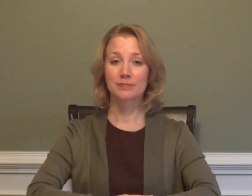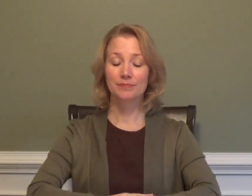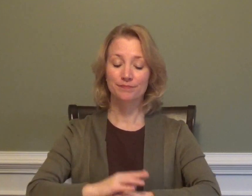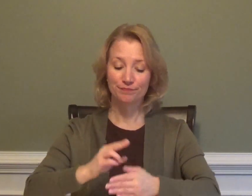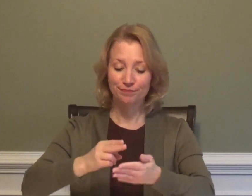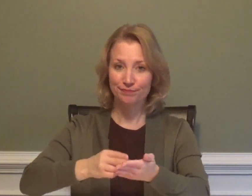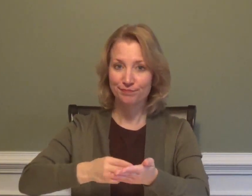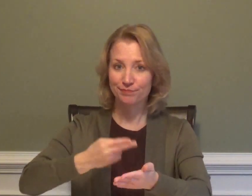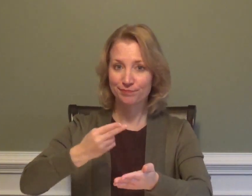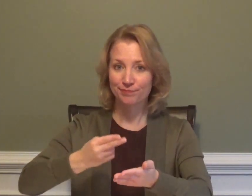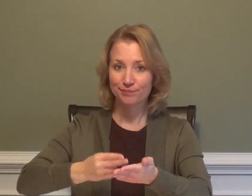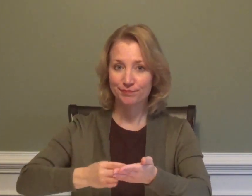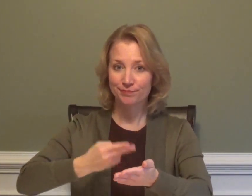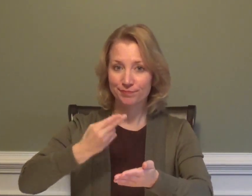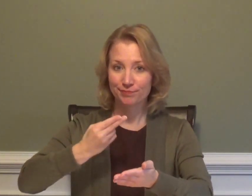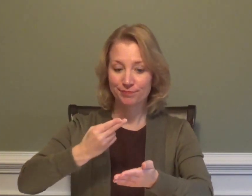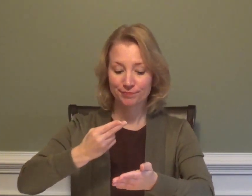SPOON